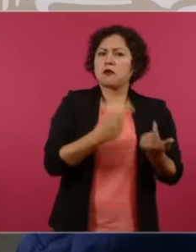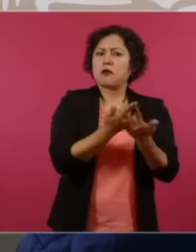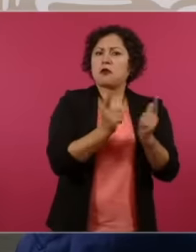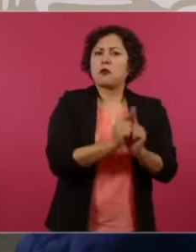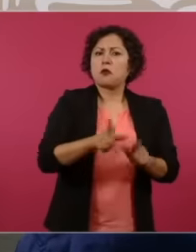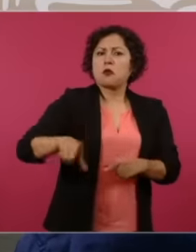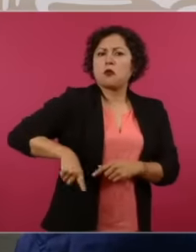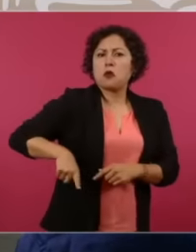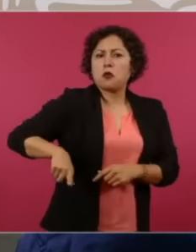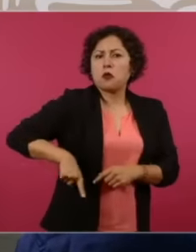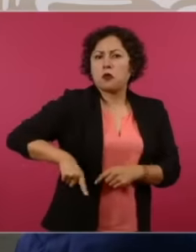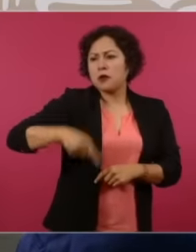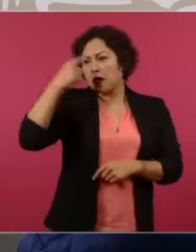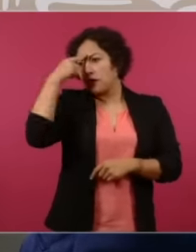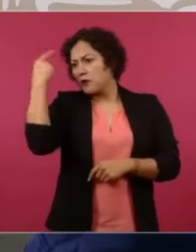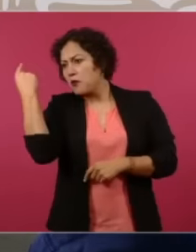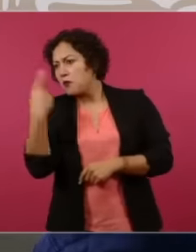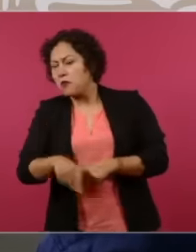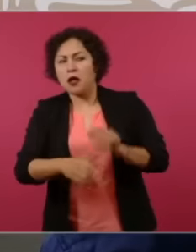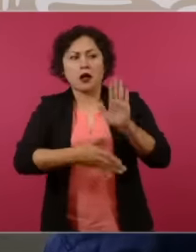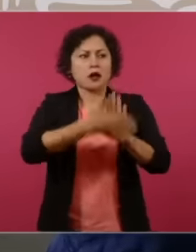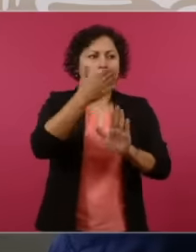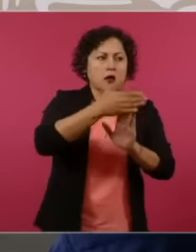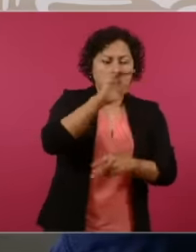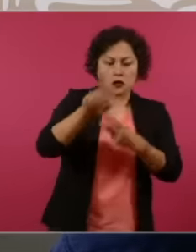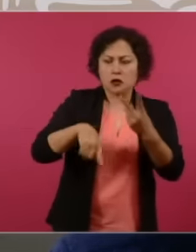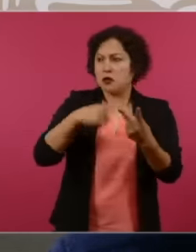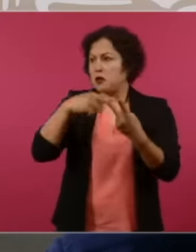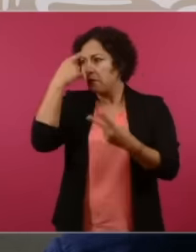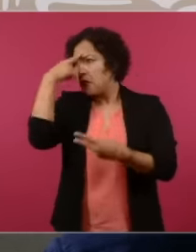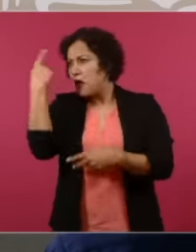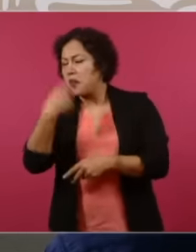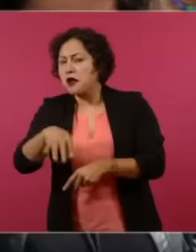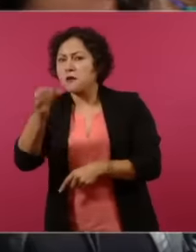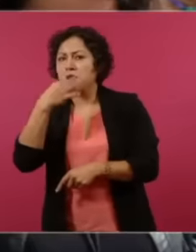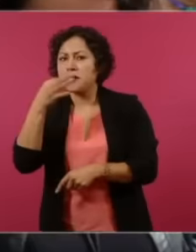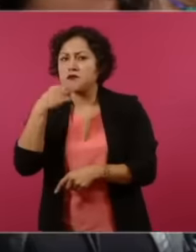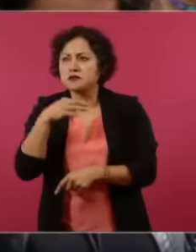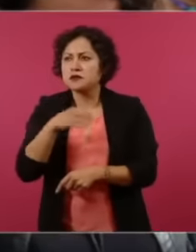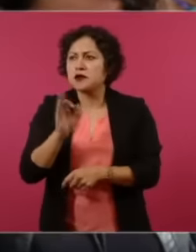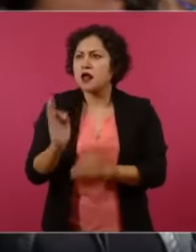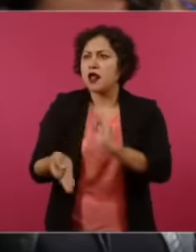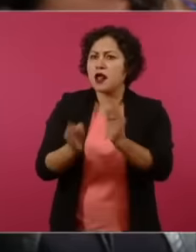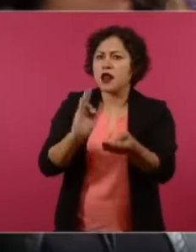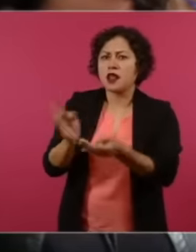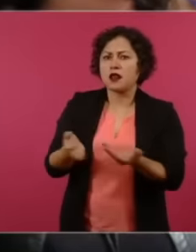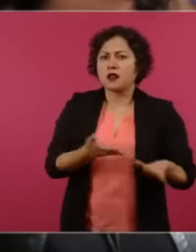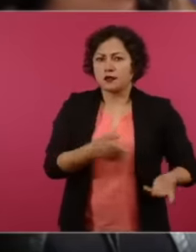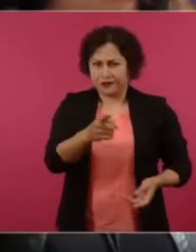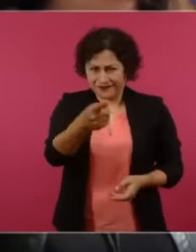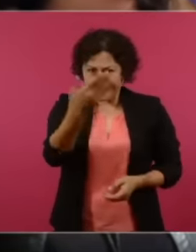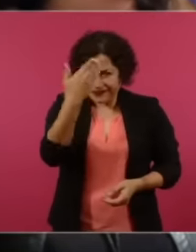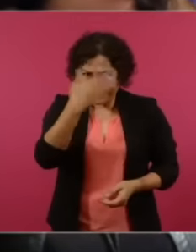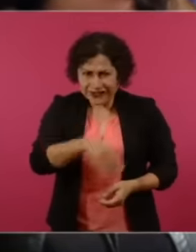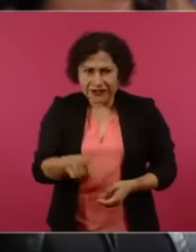that they can sell me medicines and you know what they are also saying that the